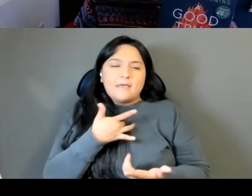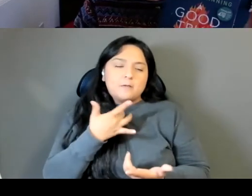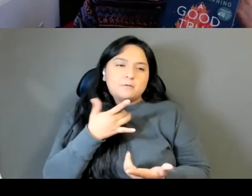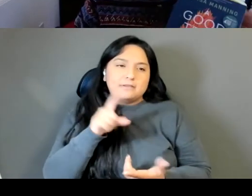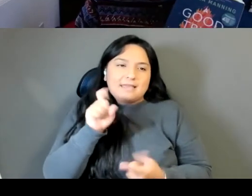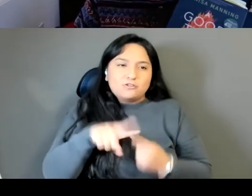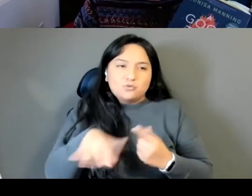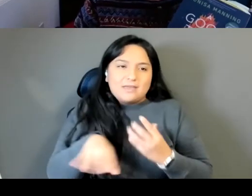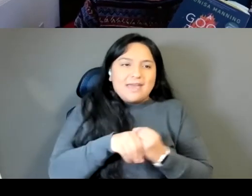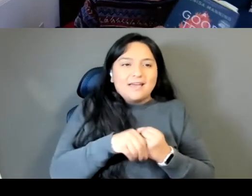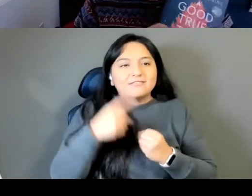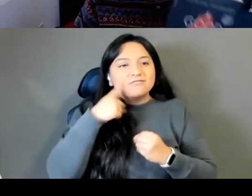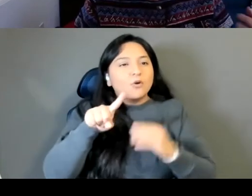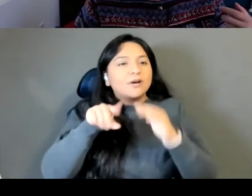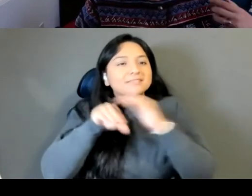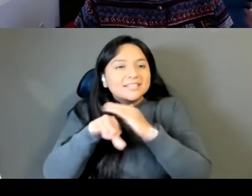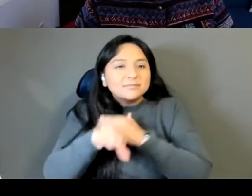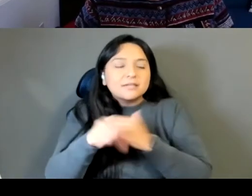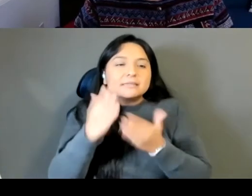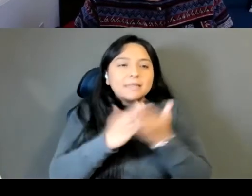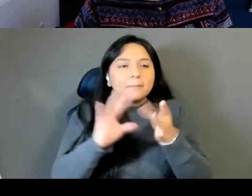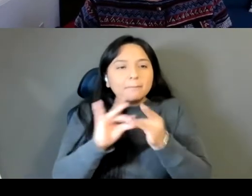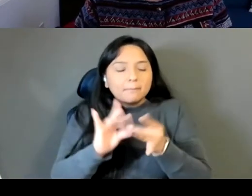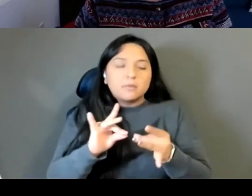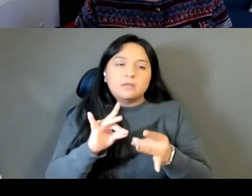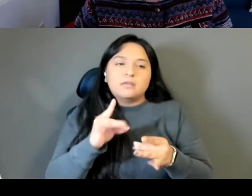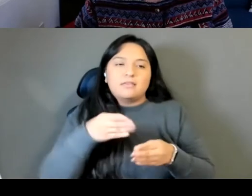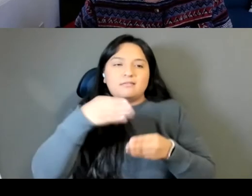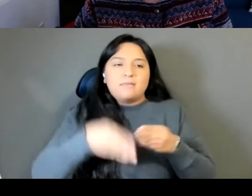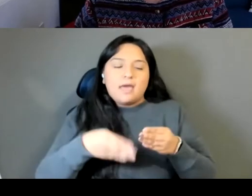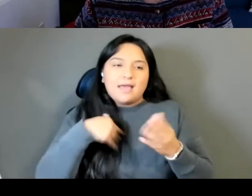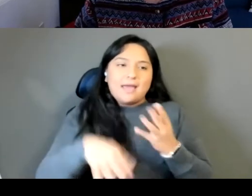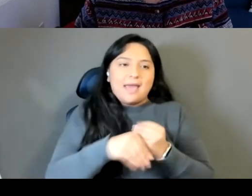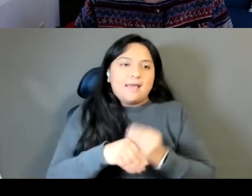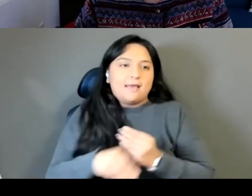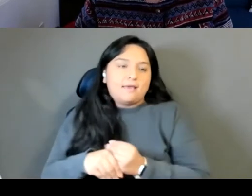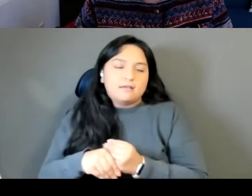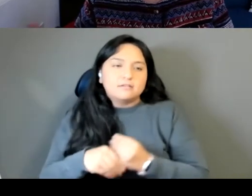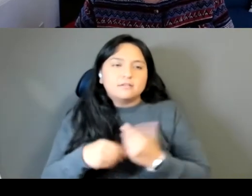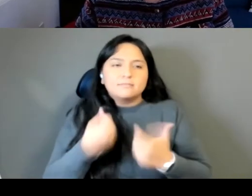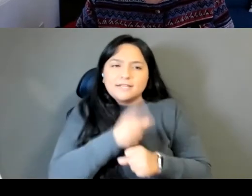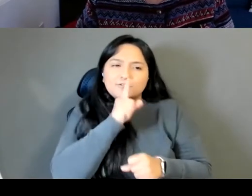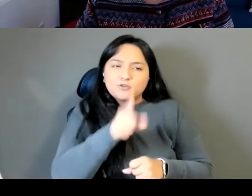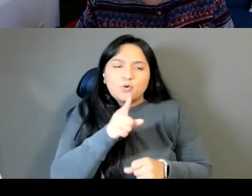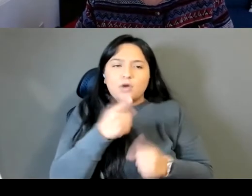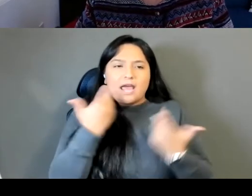I wrote that in the back so that people don't mistake what I wrote, actually, for history, you know. Thank you.